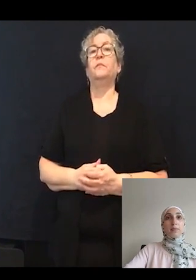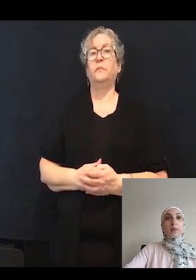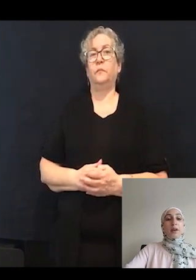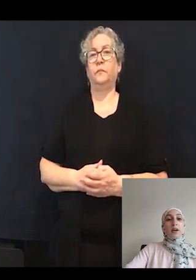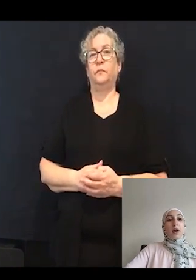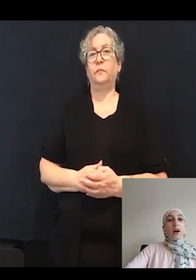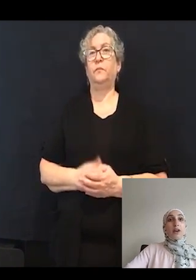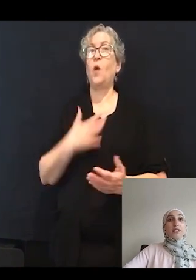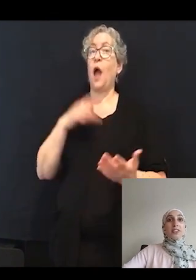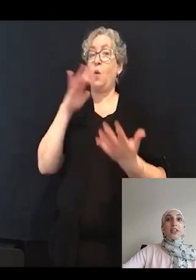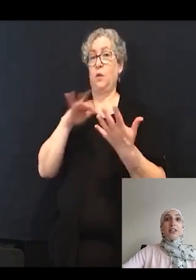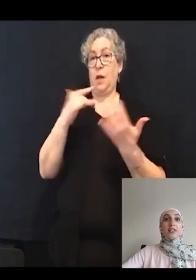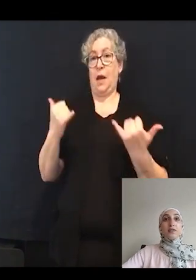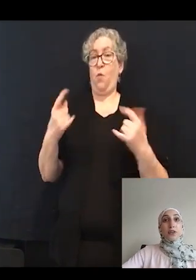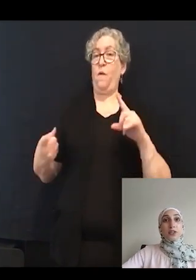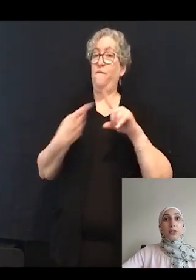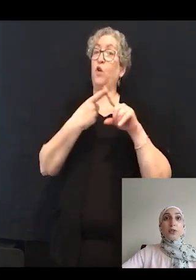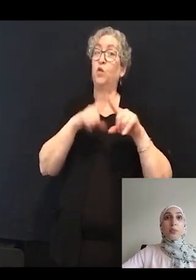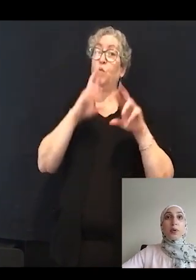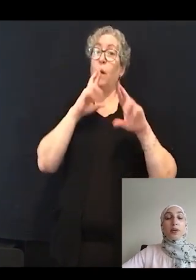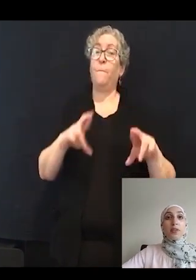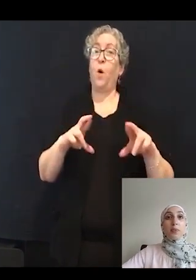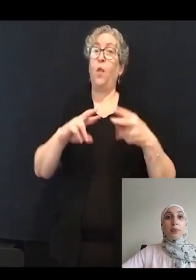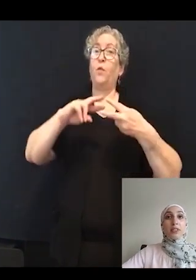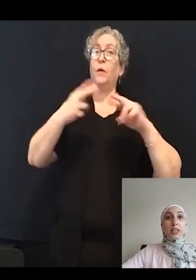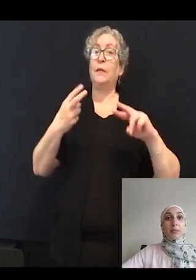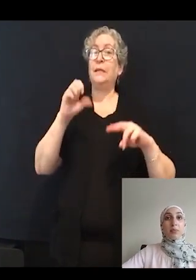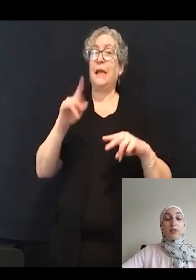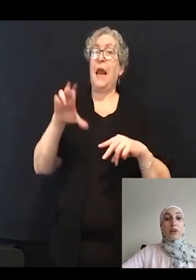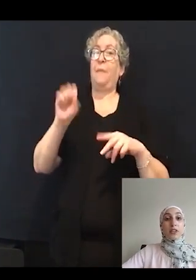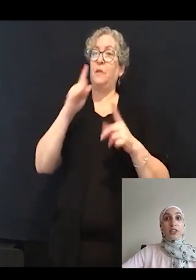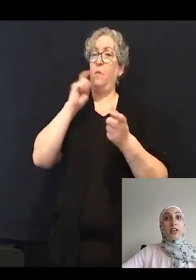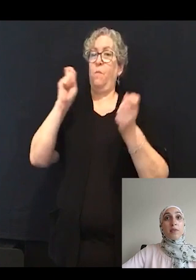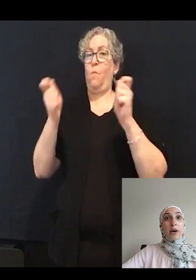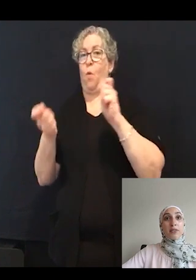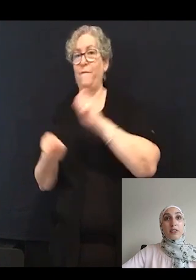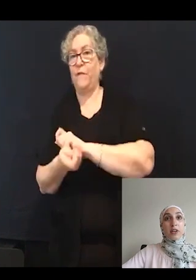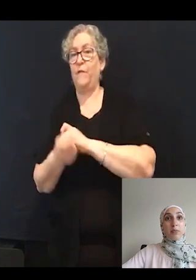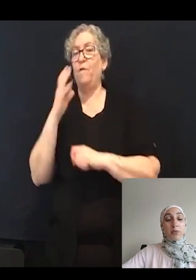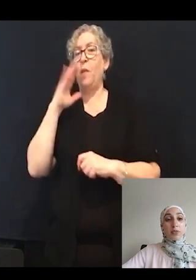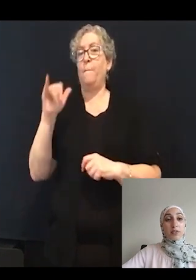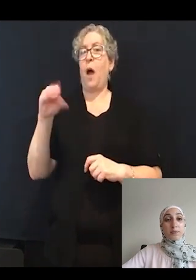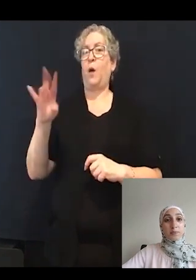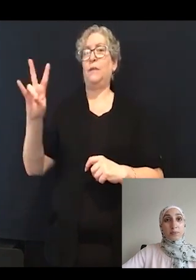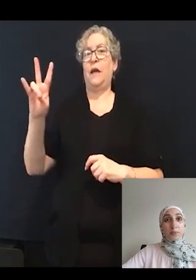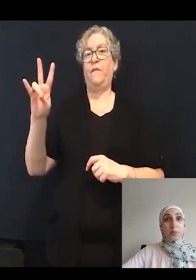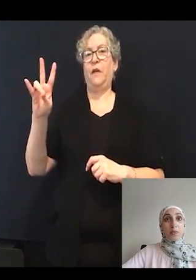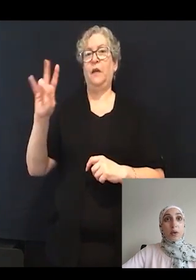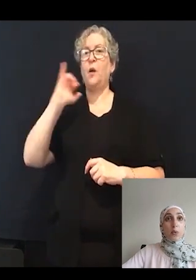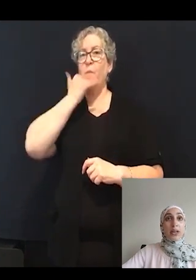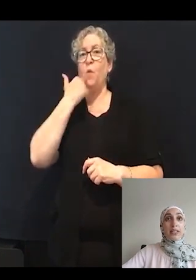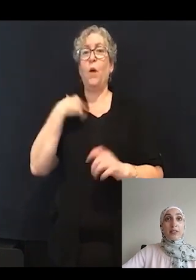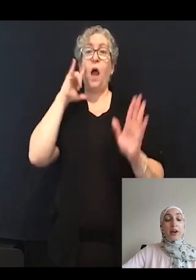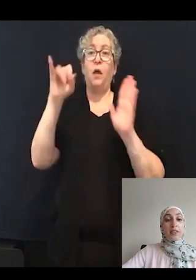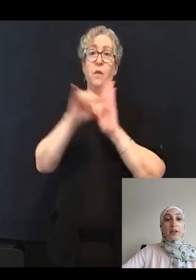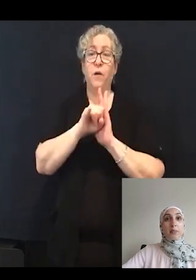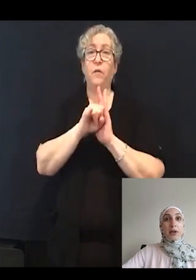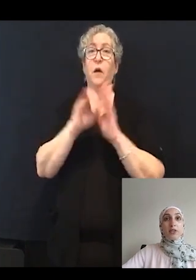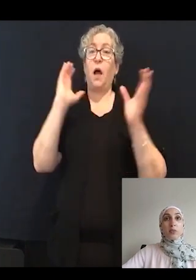Our study is the first to report the ribbon synapse morphology of the MYO7A mutants. We identified that compared to wild type,